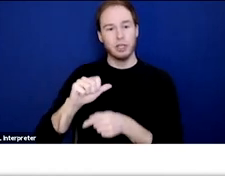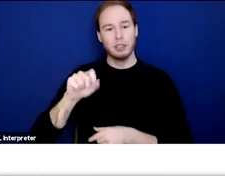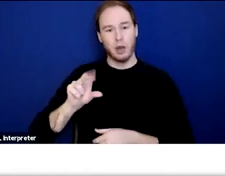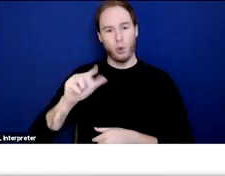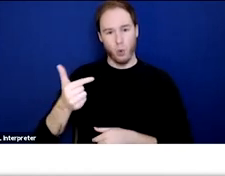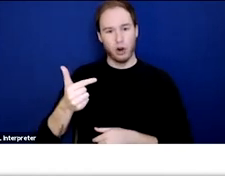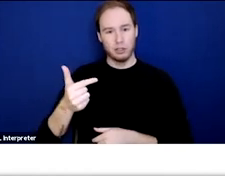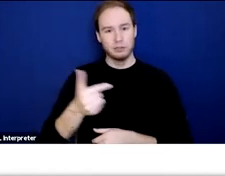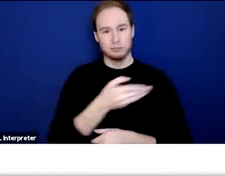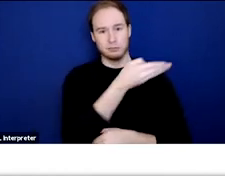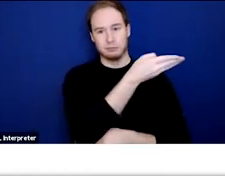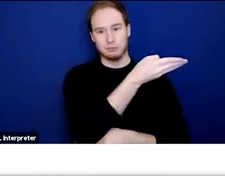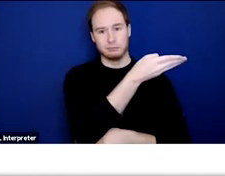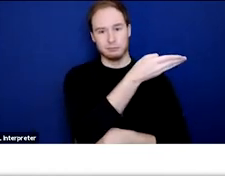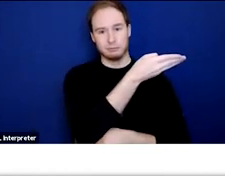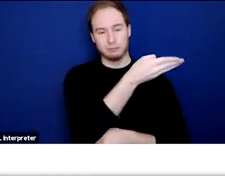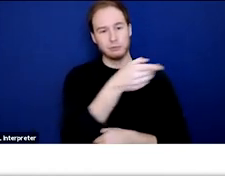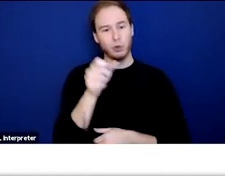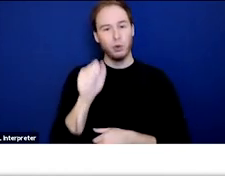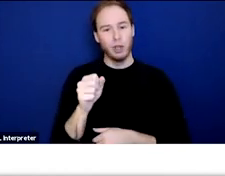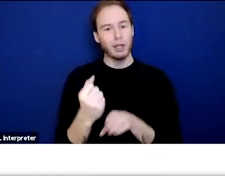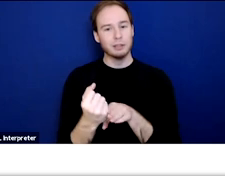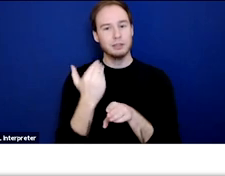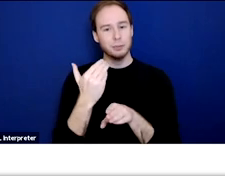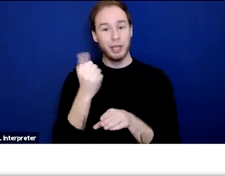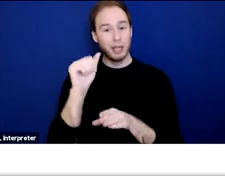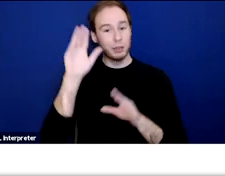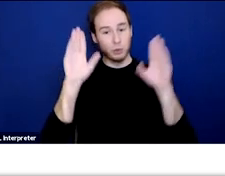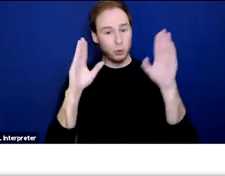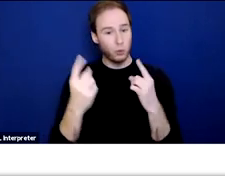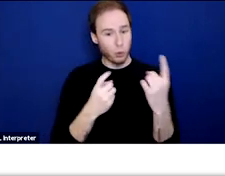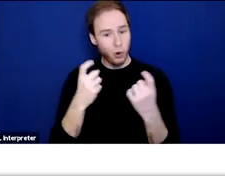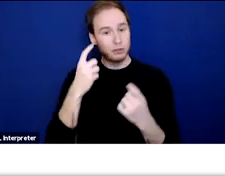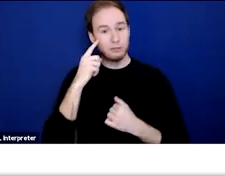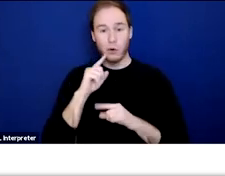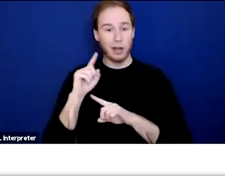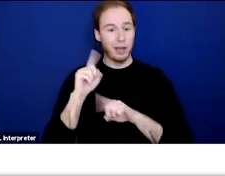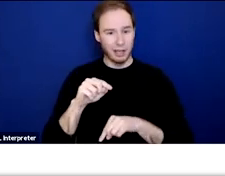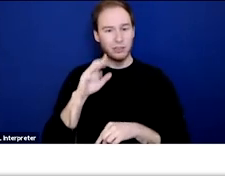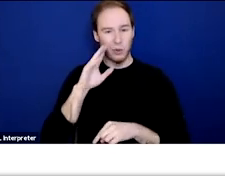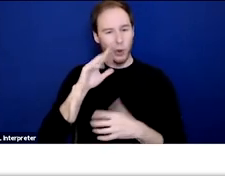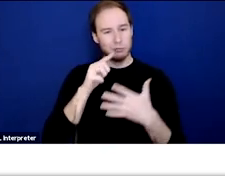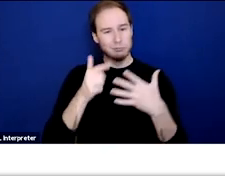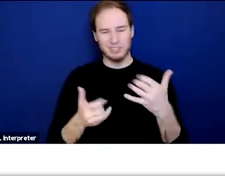Please submit your questions to ask you the Q&A feature. We'll get to as many of those today as we can.